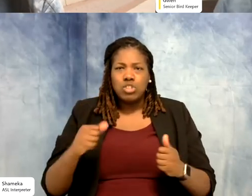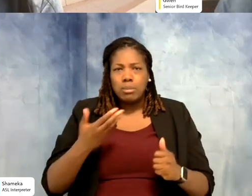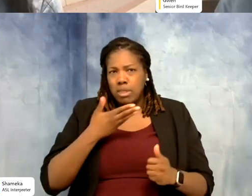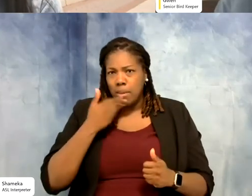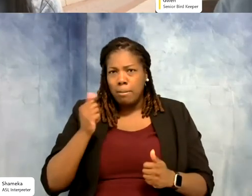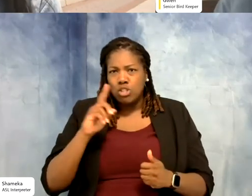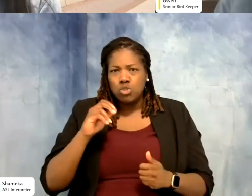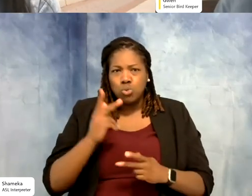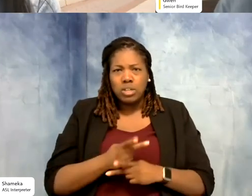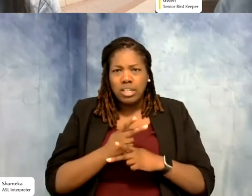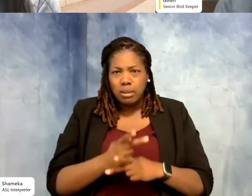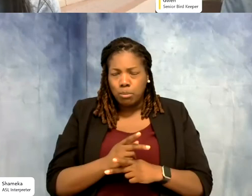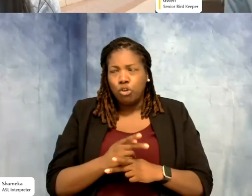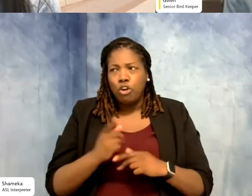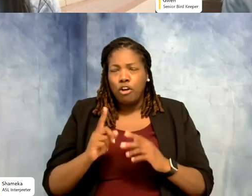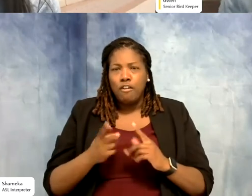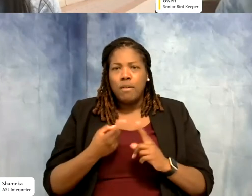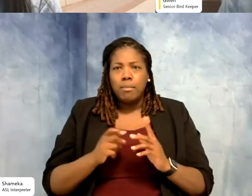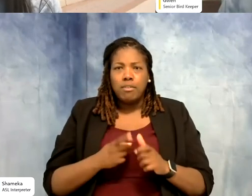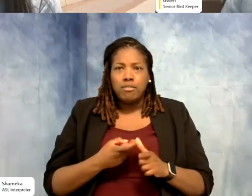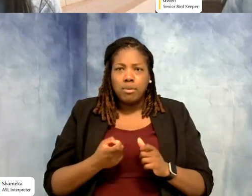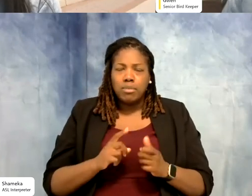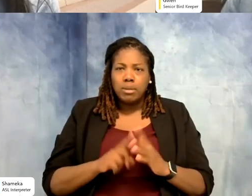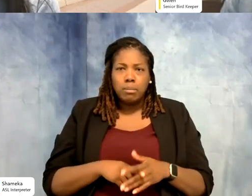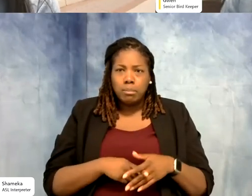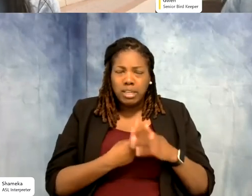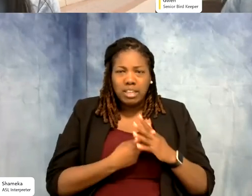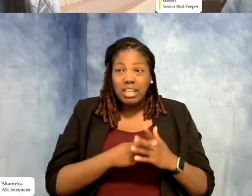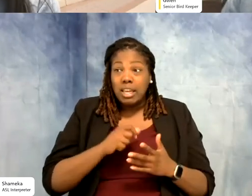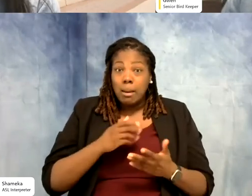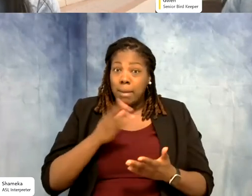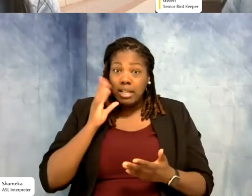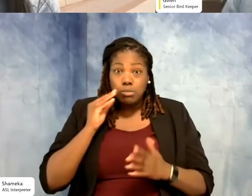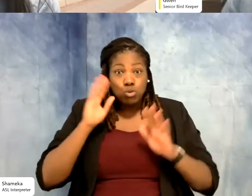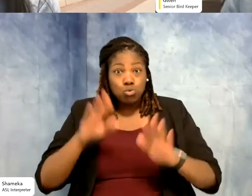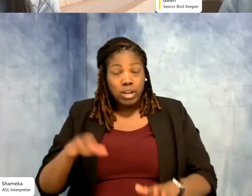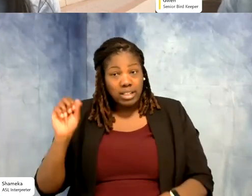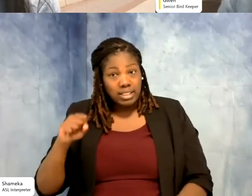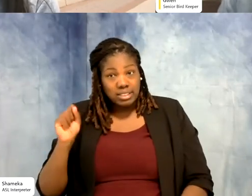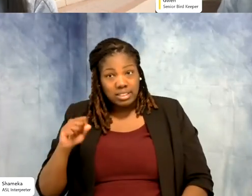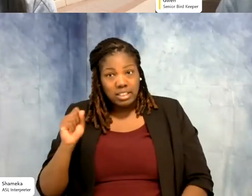from the jump instead of, not that getting experience was awesome, but just to start from jump. This is